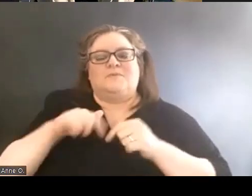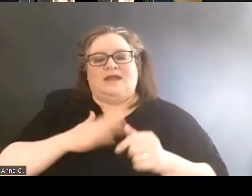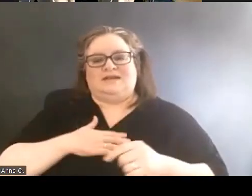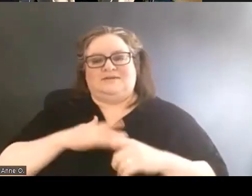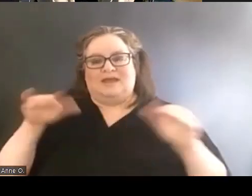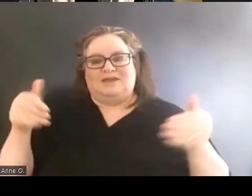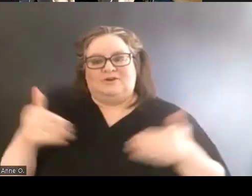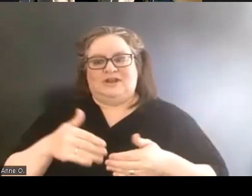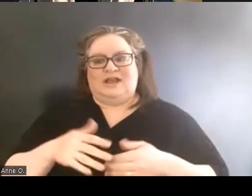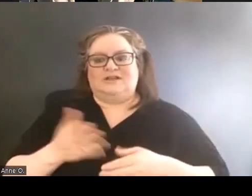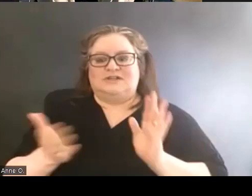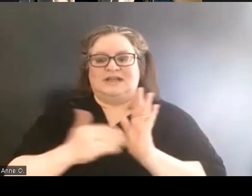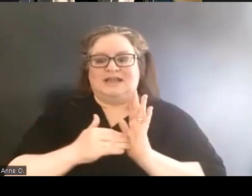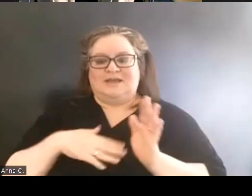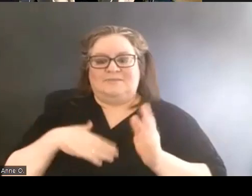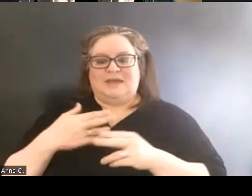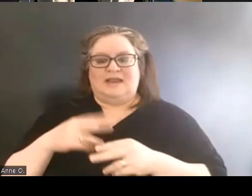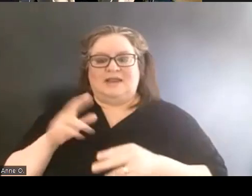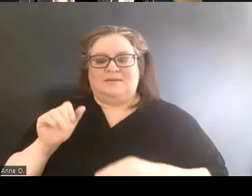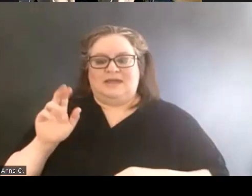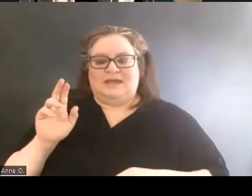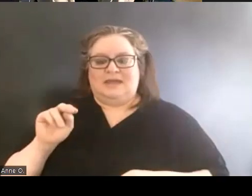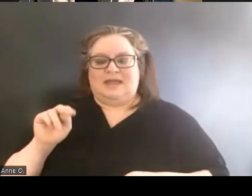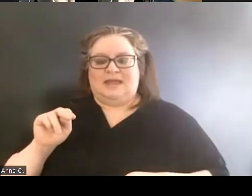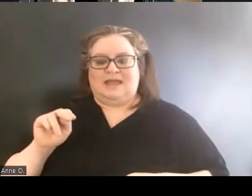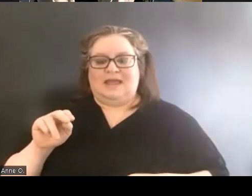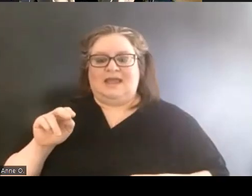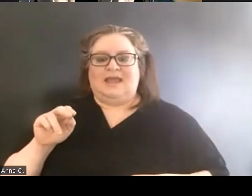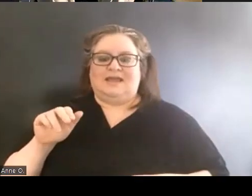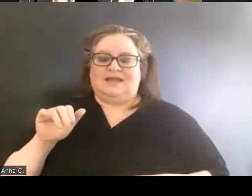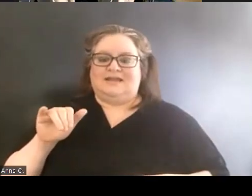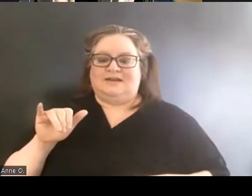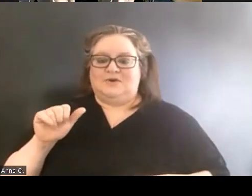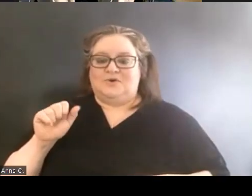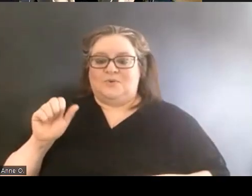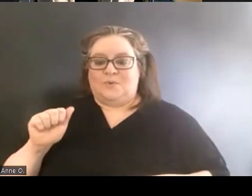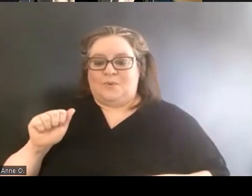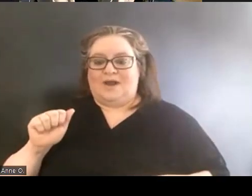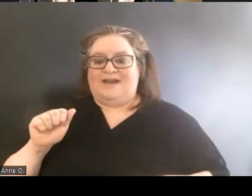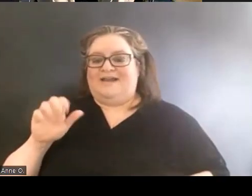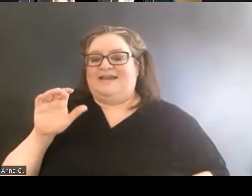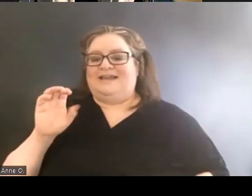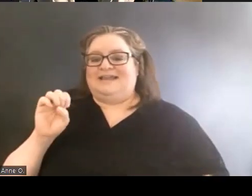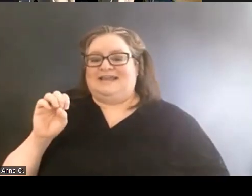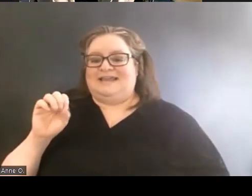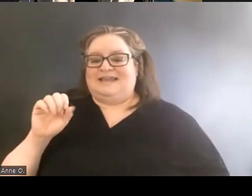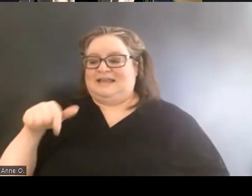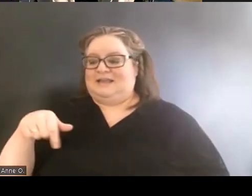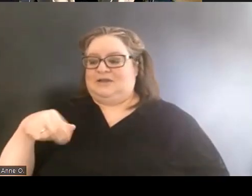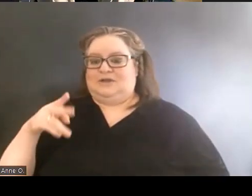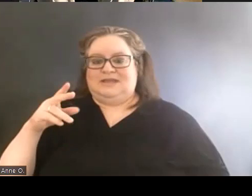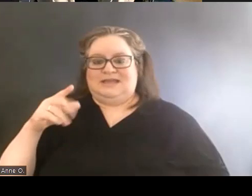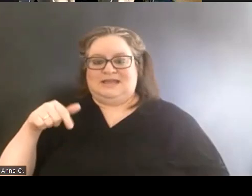my name is Ann Wai-Yee Kwong. I use she her pronouns. Definitely thrilled and privileged to be able to share space